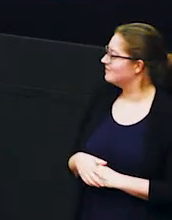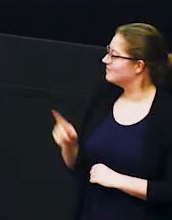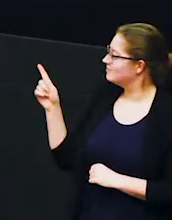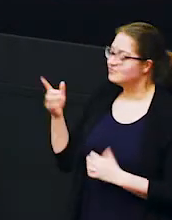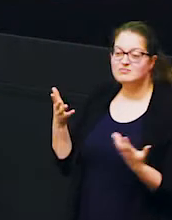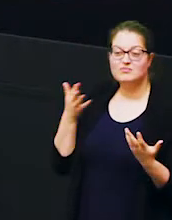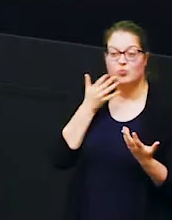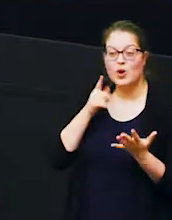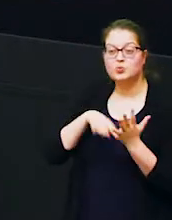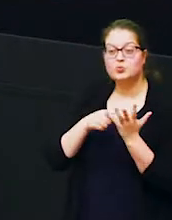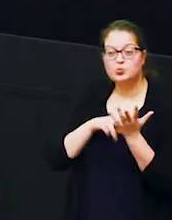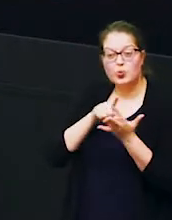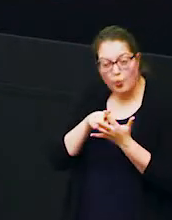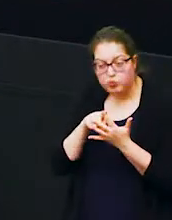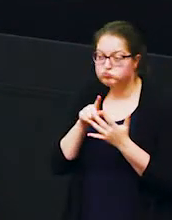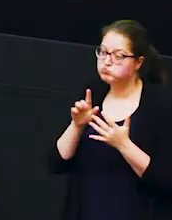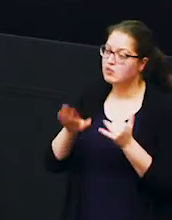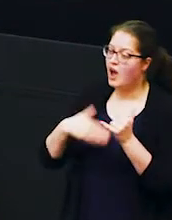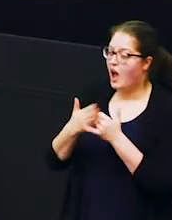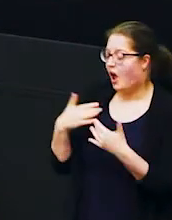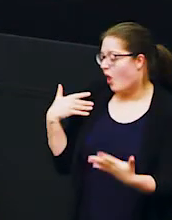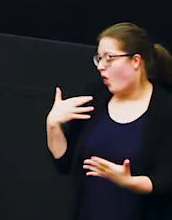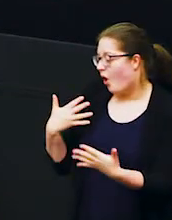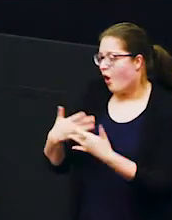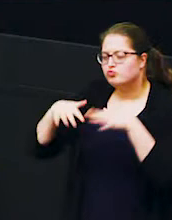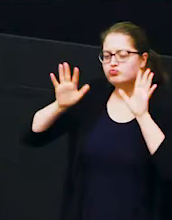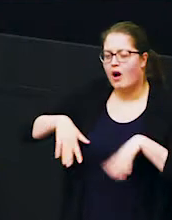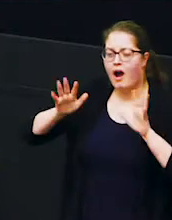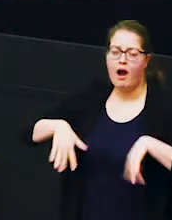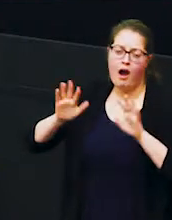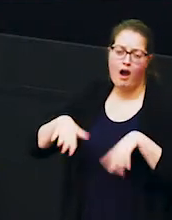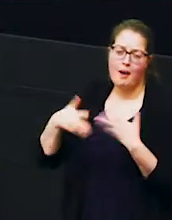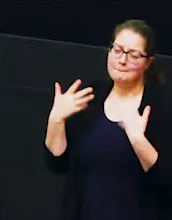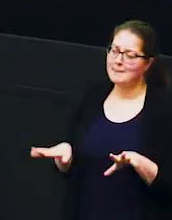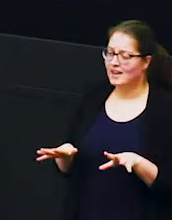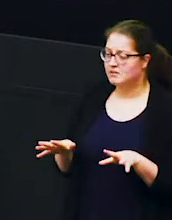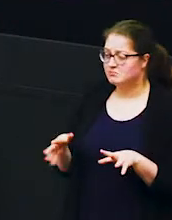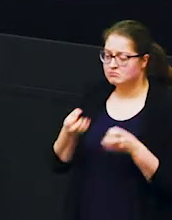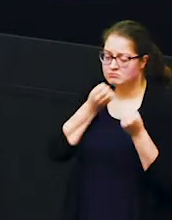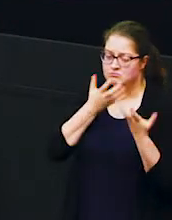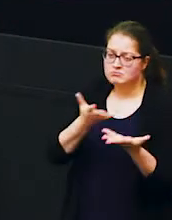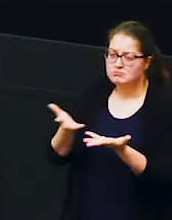so it's june it's the end of the long rainy season so everything is beautifully green